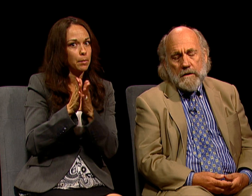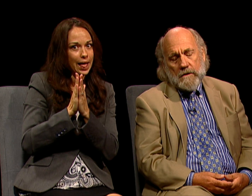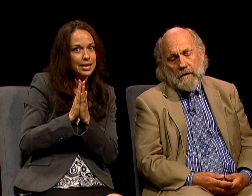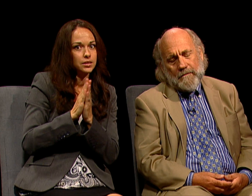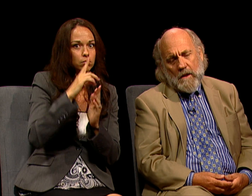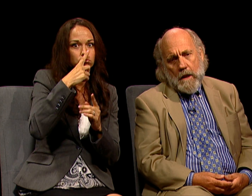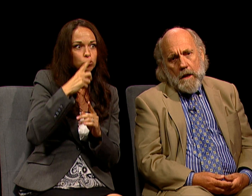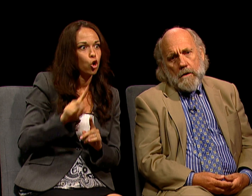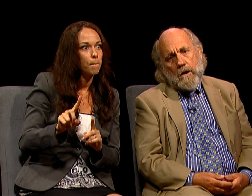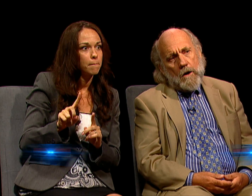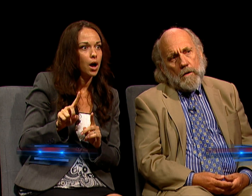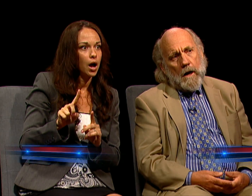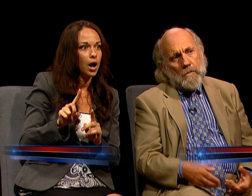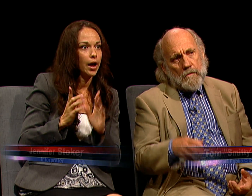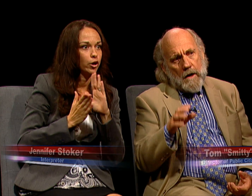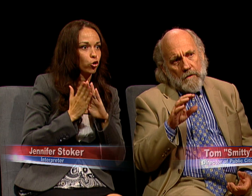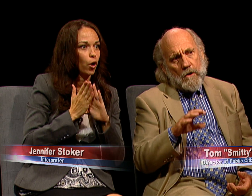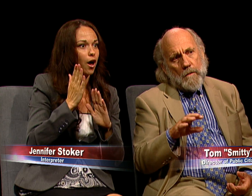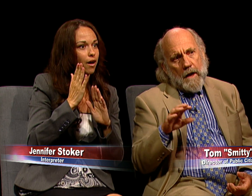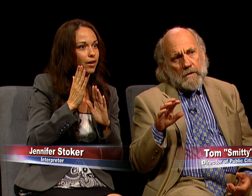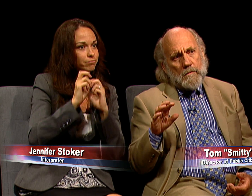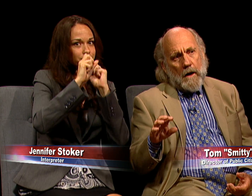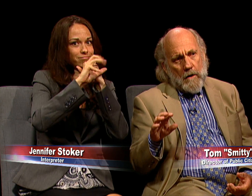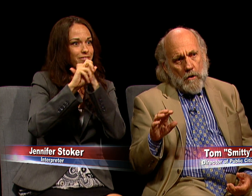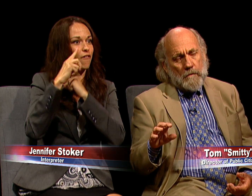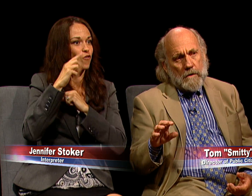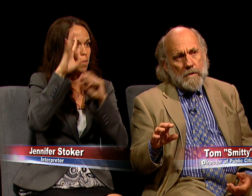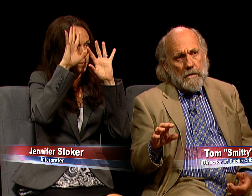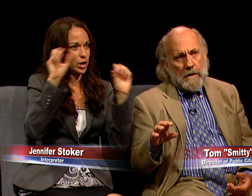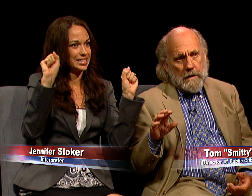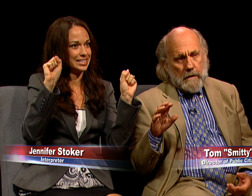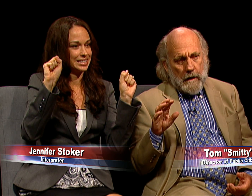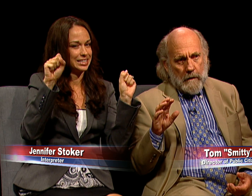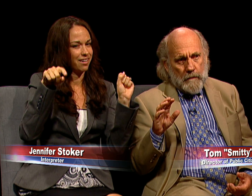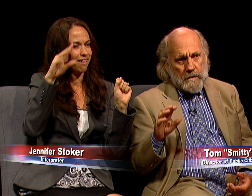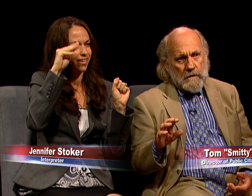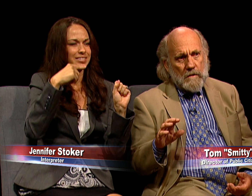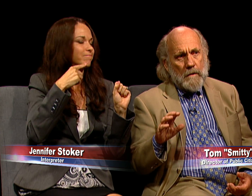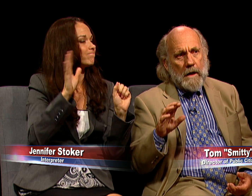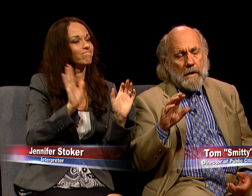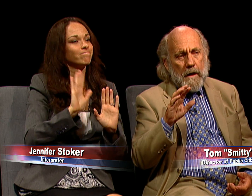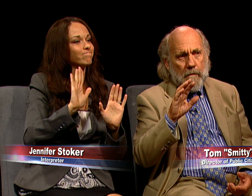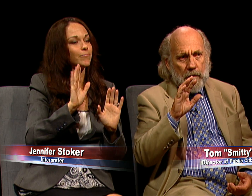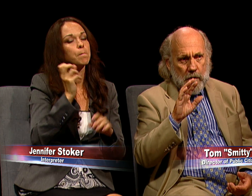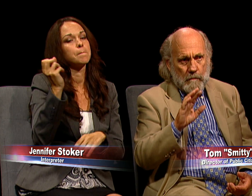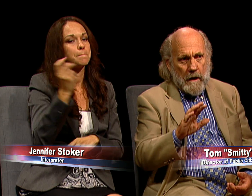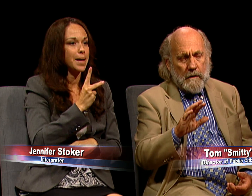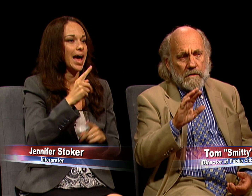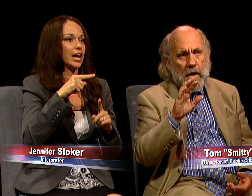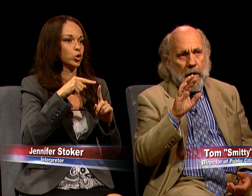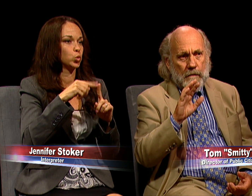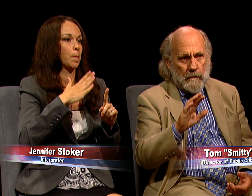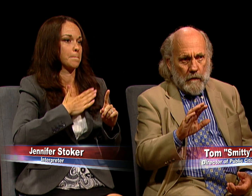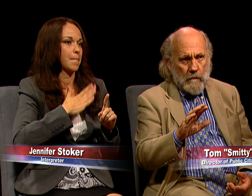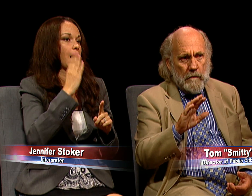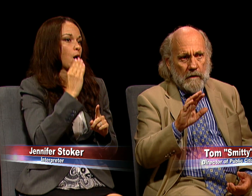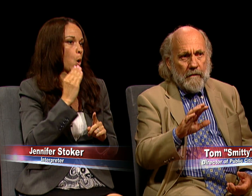HE SAID, "NO, I WOULD RATHER GO BACK TO MY HOME COMMUNITY AND PARTICIPATE IN THE DEBATES AT THE LOCAL LEVEL